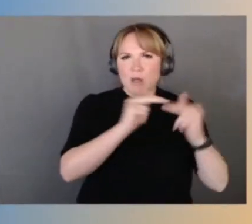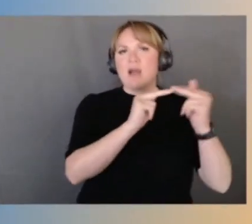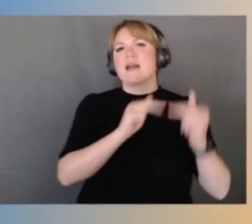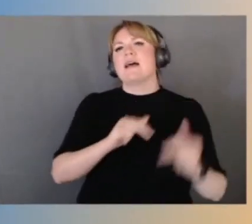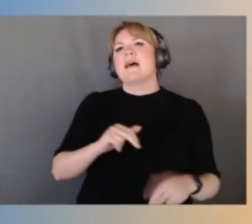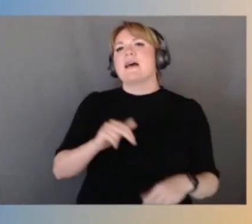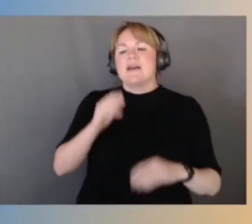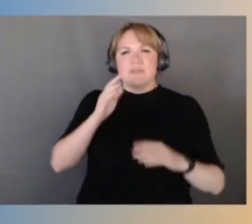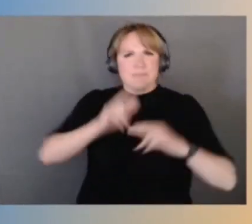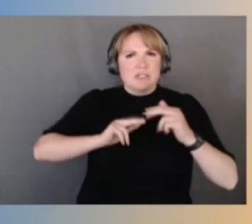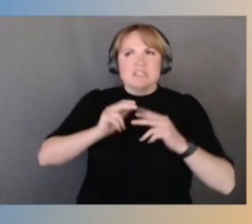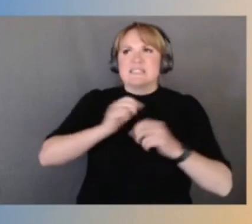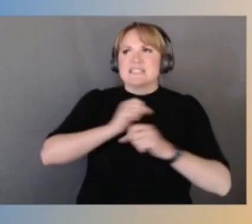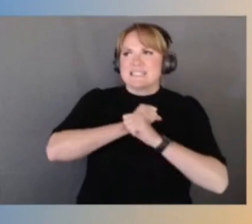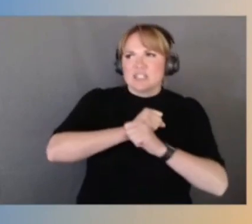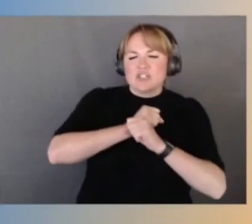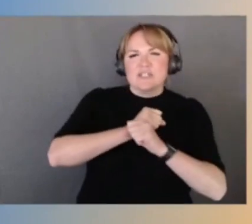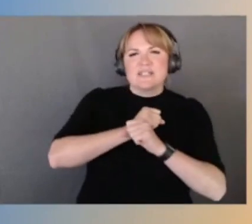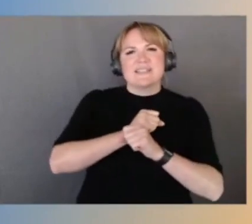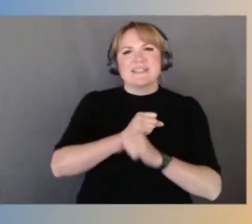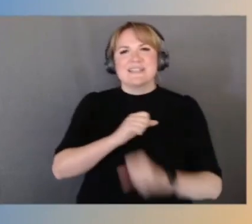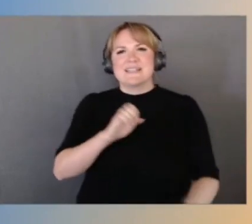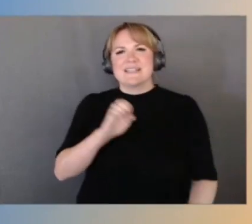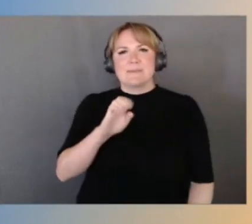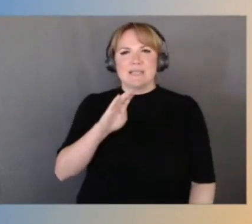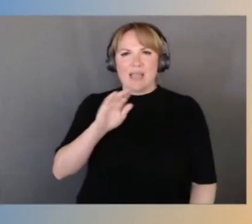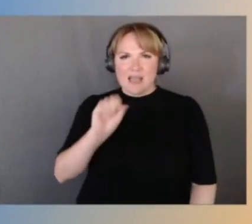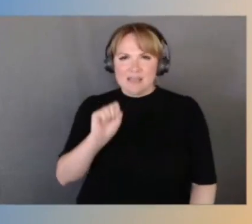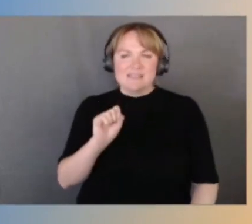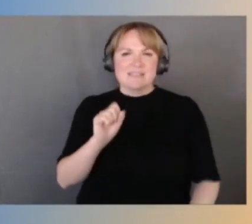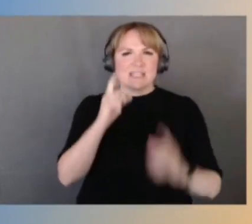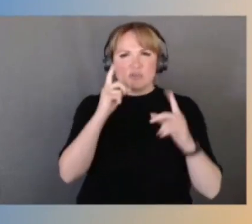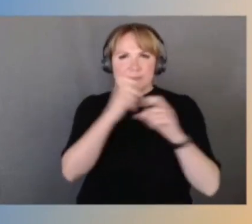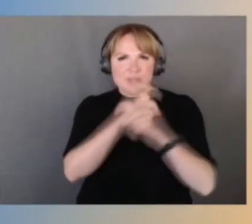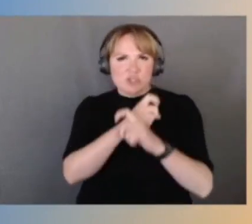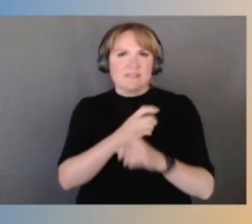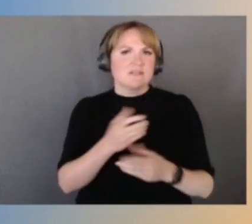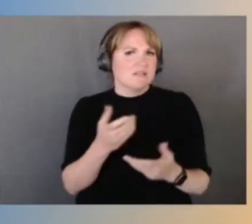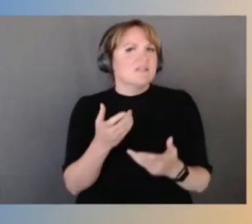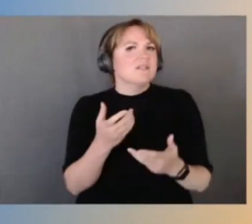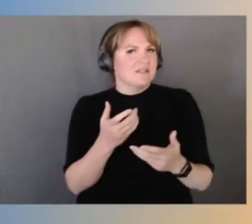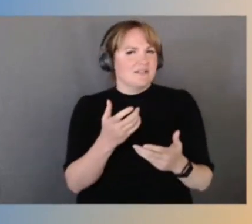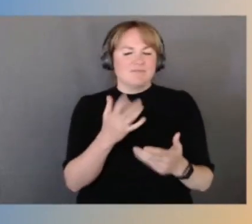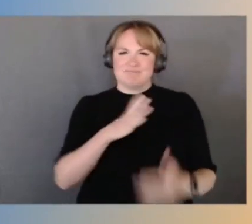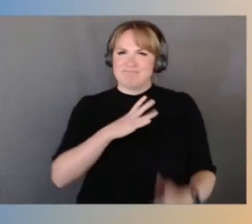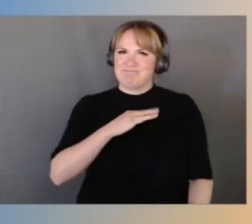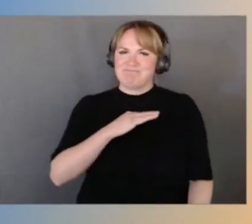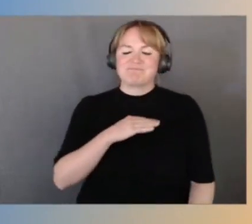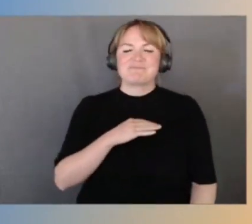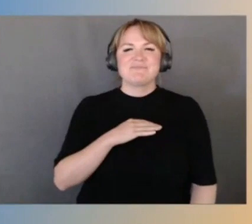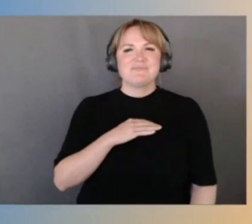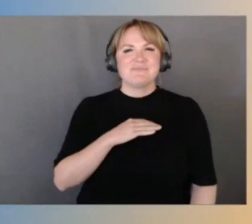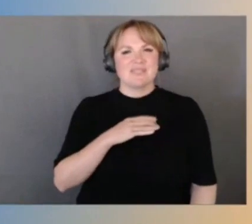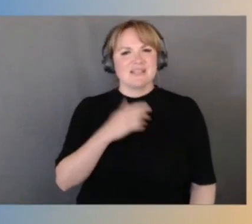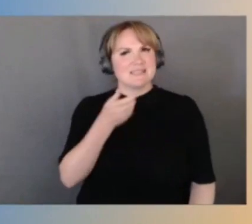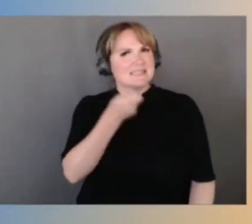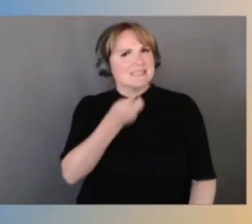and the EBS and the encryption, really neat. You heard several times about